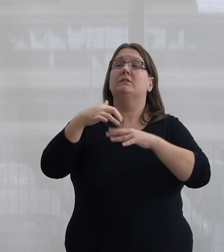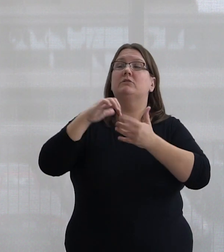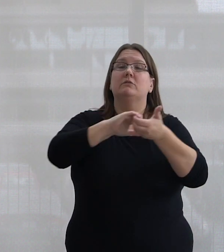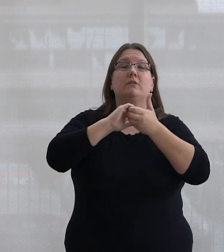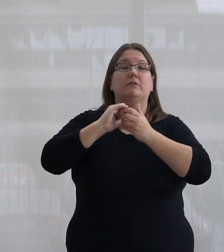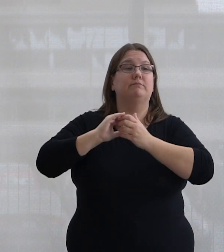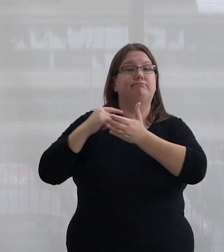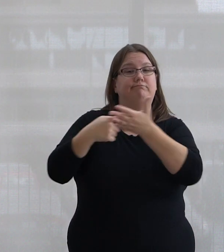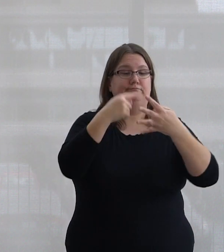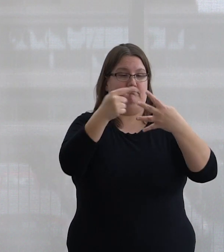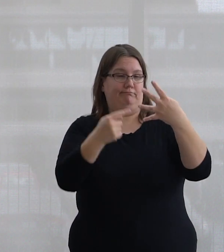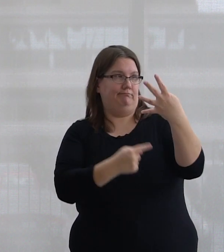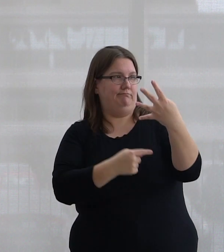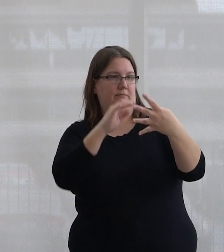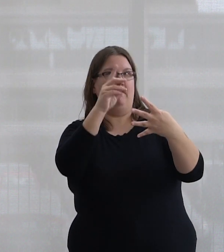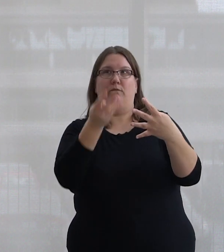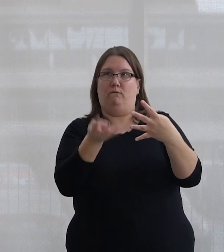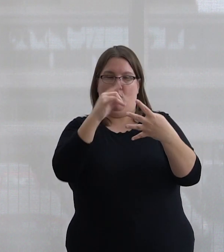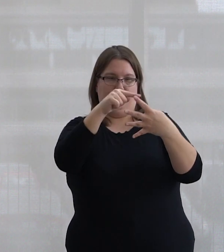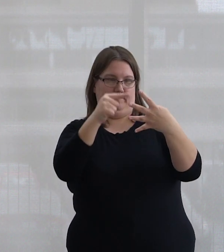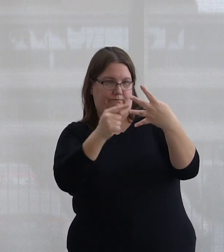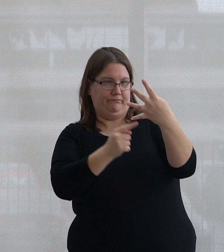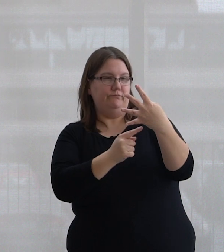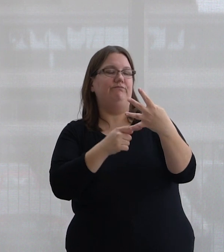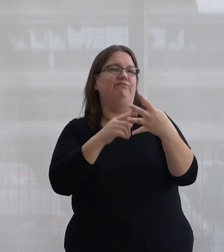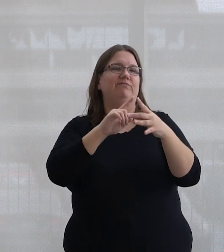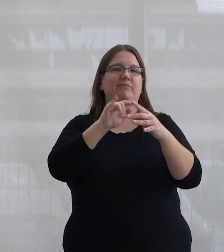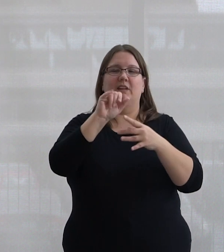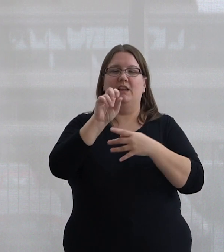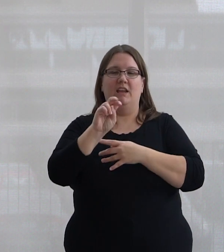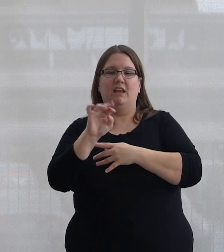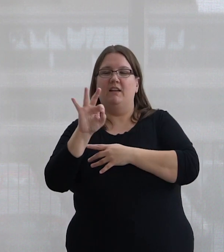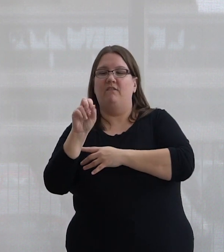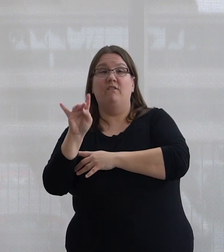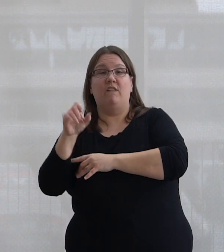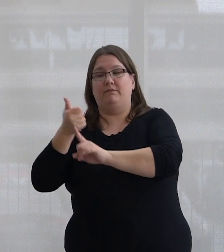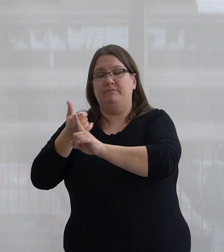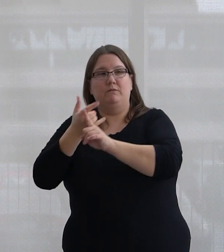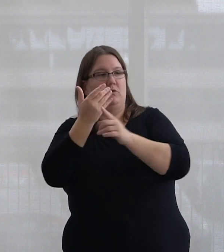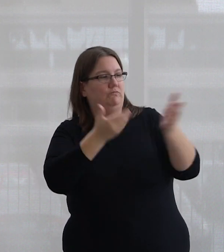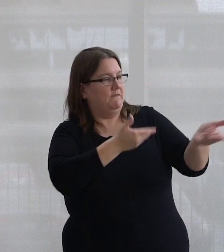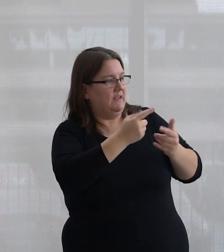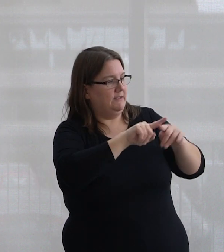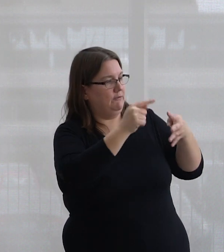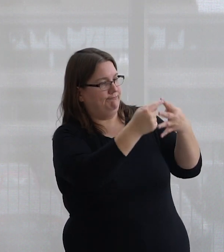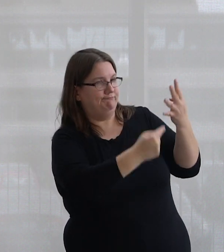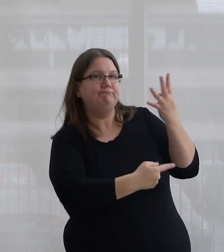consists of four conversational talks. These talks will feature Ian Fanning speaking with invited guests on topics that